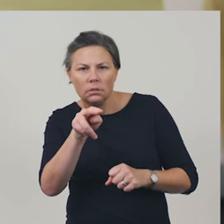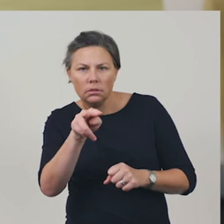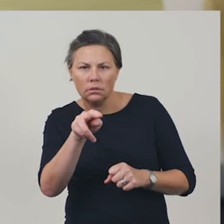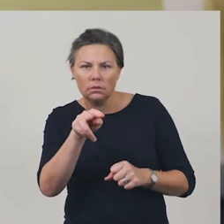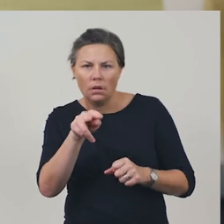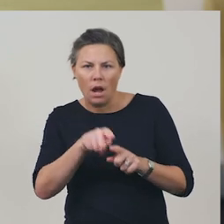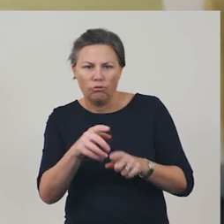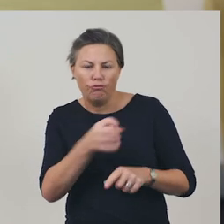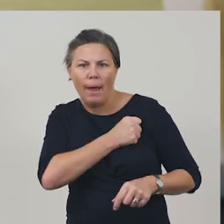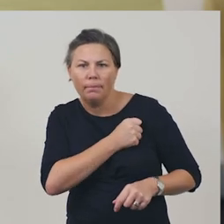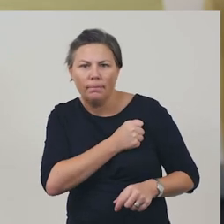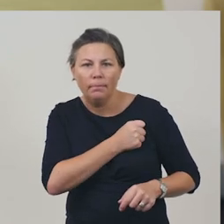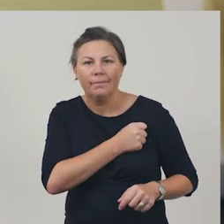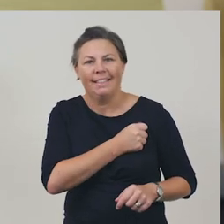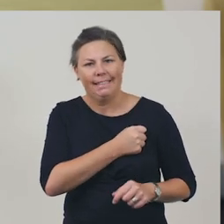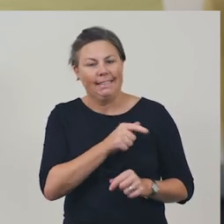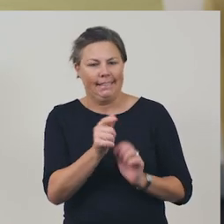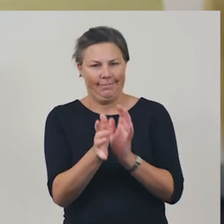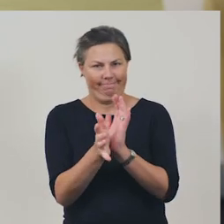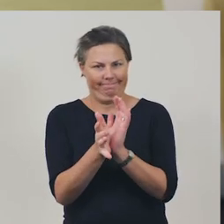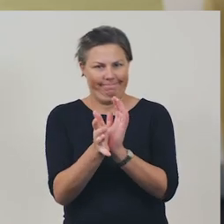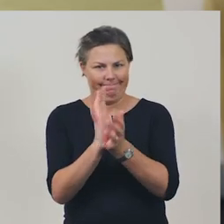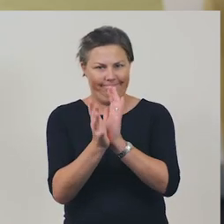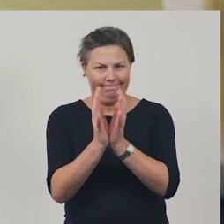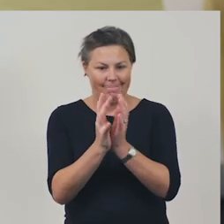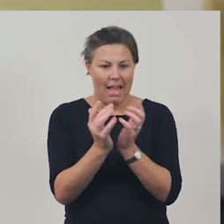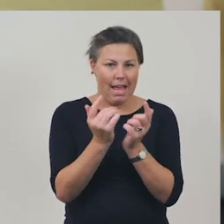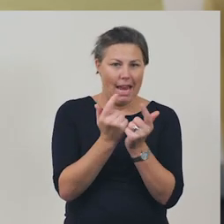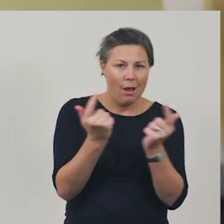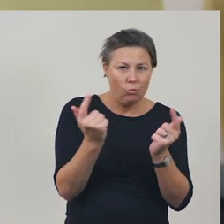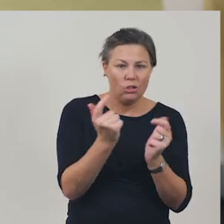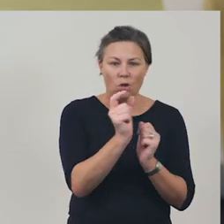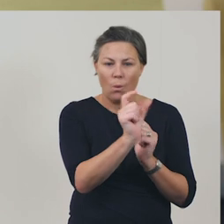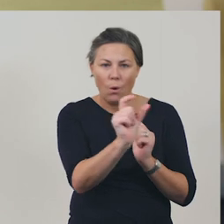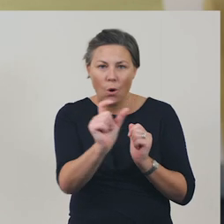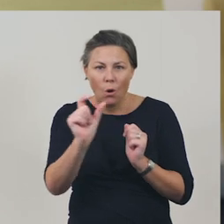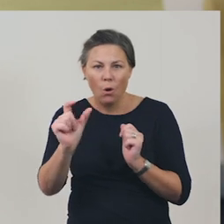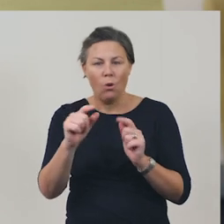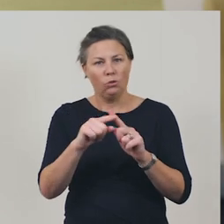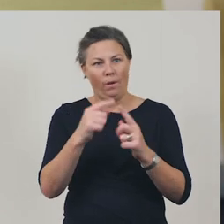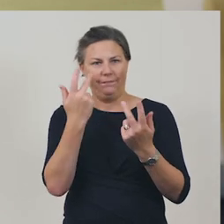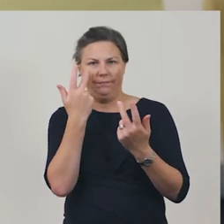with language features and visual elements, just like other advertisements use.